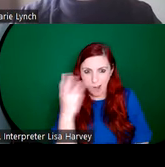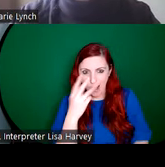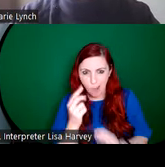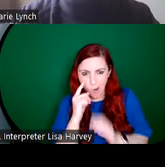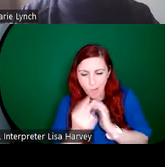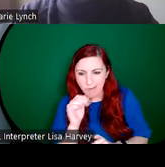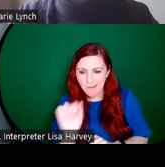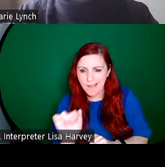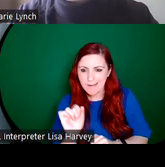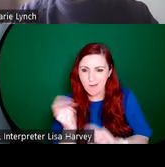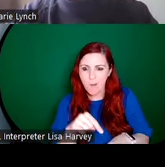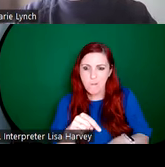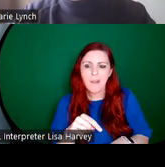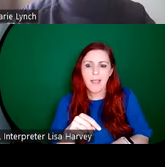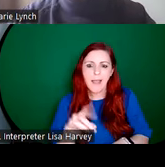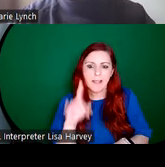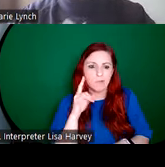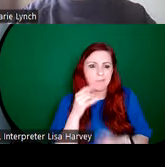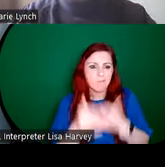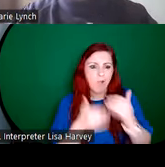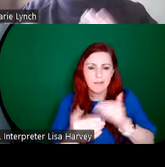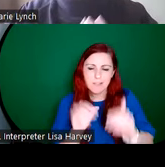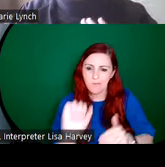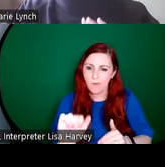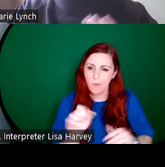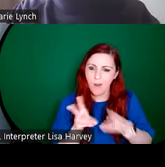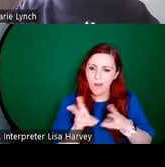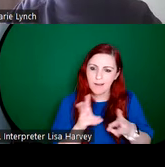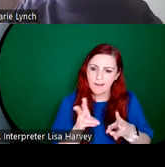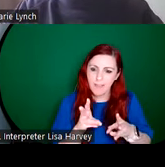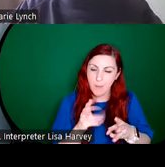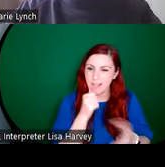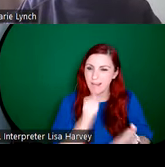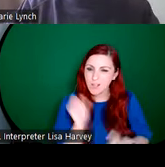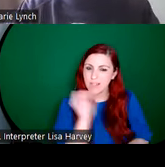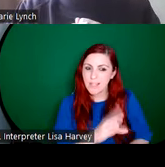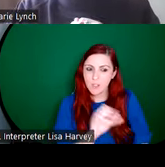the progress of your fine work". It's possible now he's doesn't mention An Túr